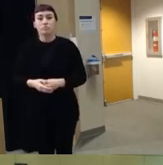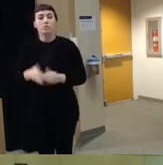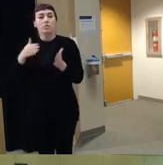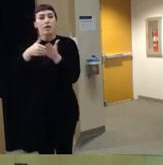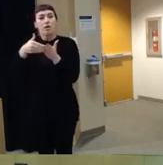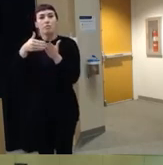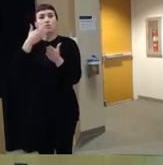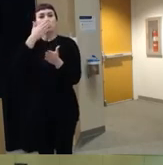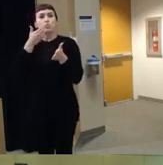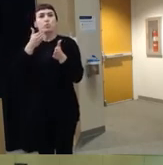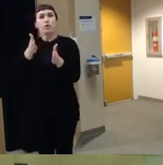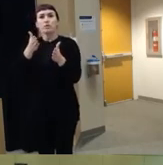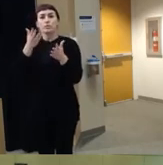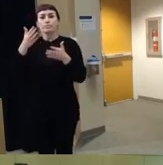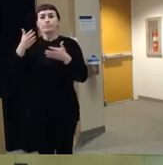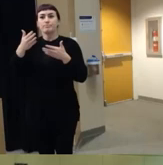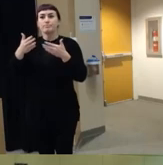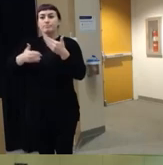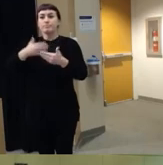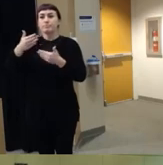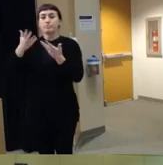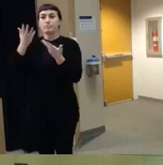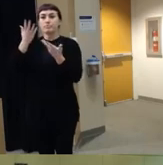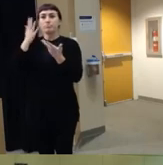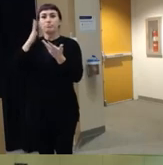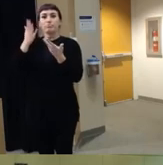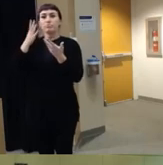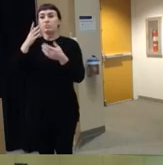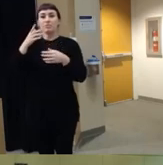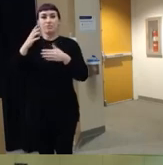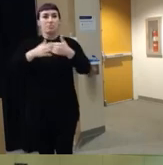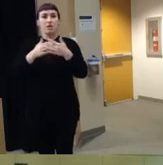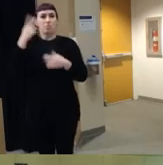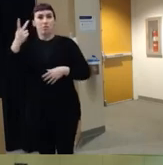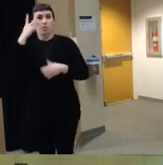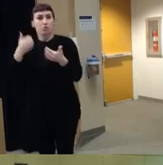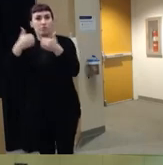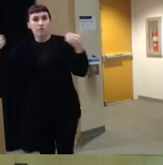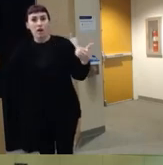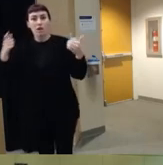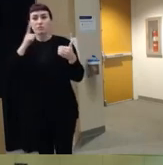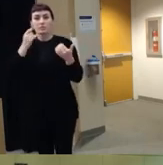of um kind of reach across um political divides um by focusing first on these unintentional firearm